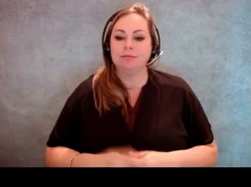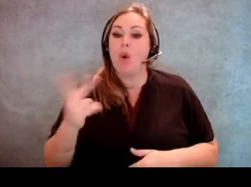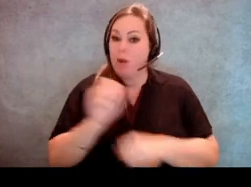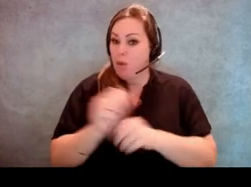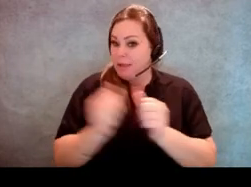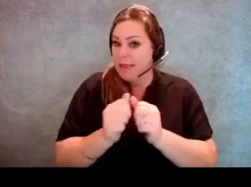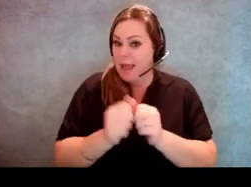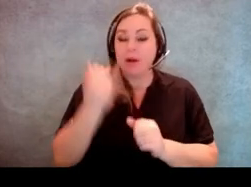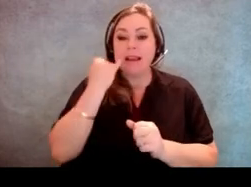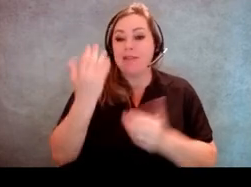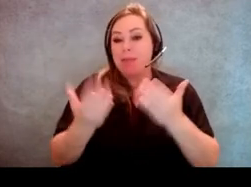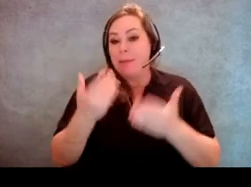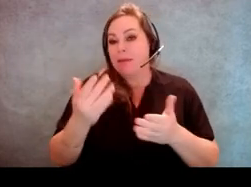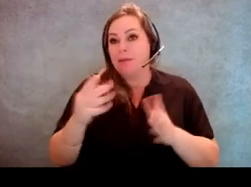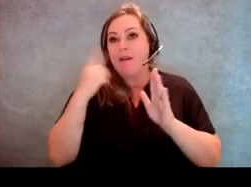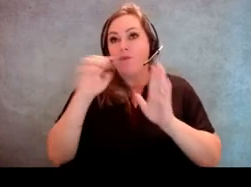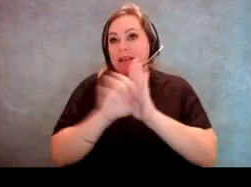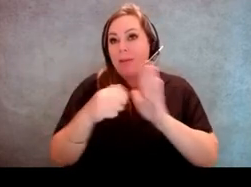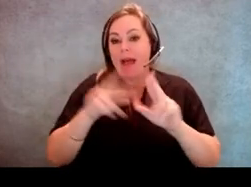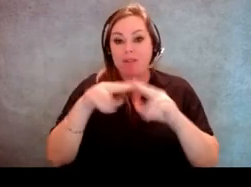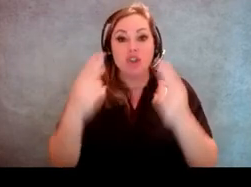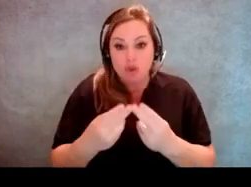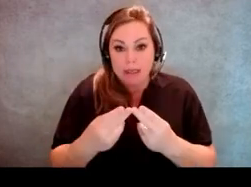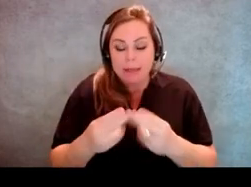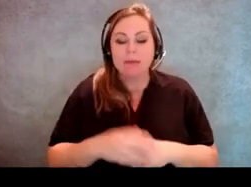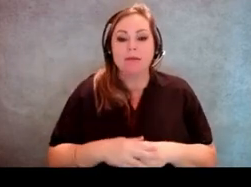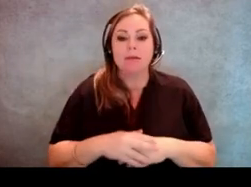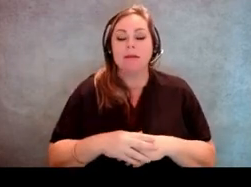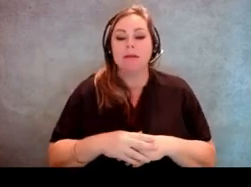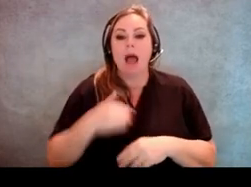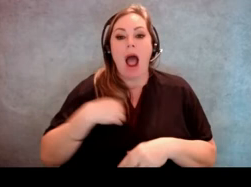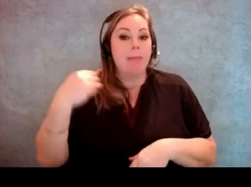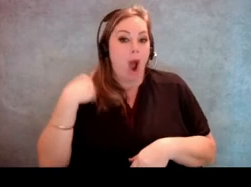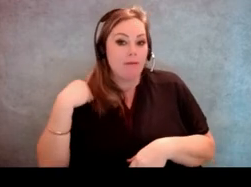and let's say there's a union at where we work and I'm an officer of the union, but Jeff needs assistance.